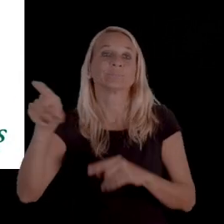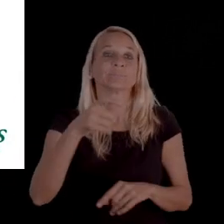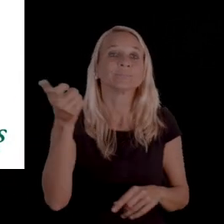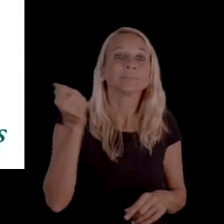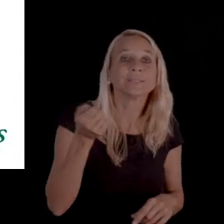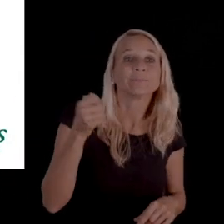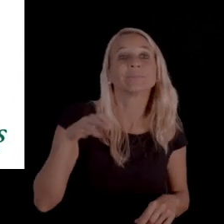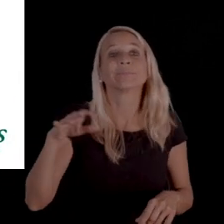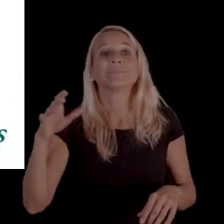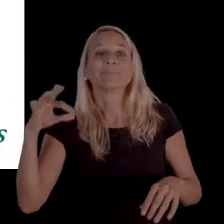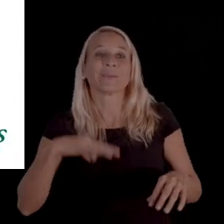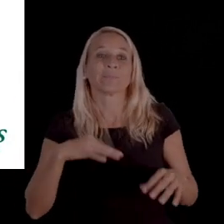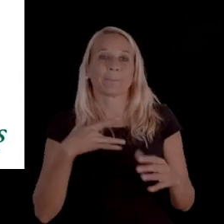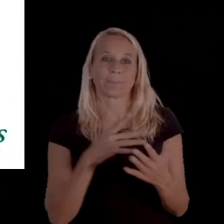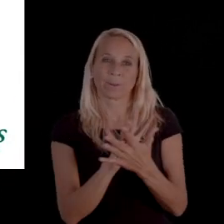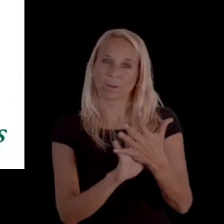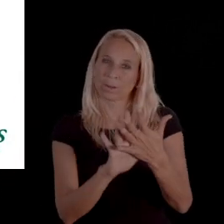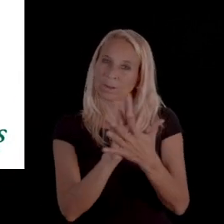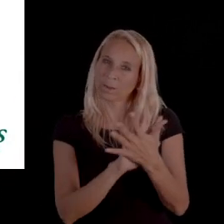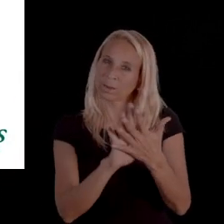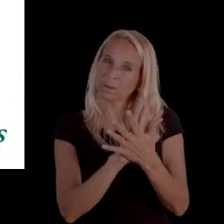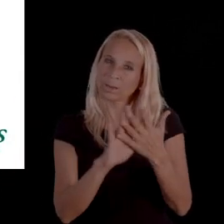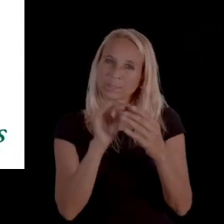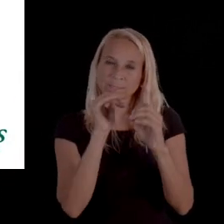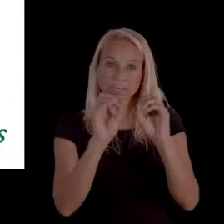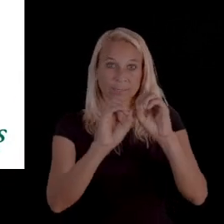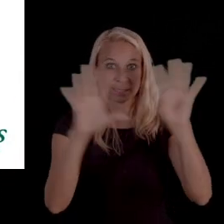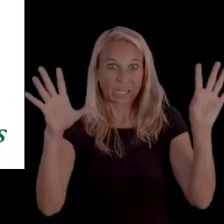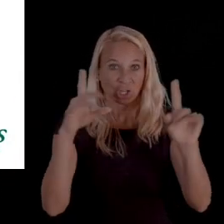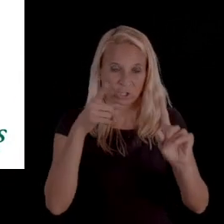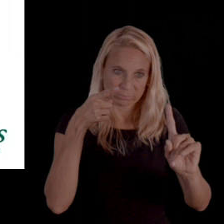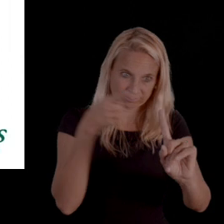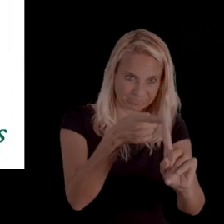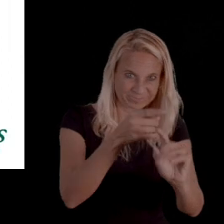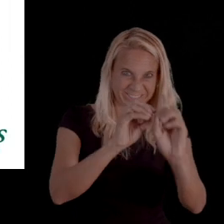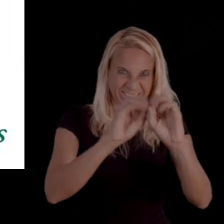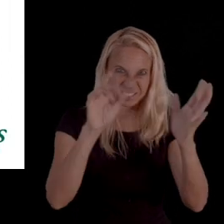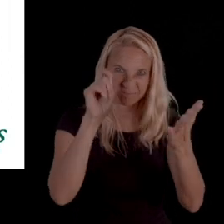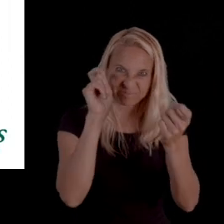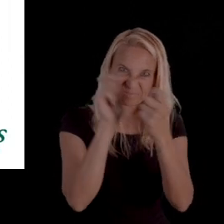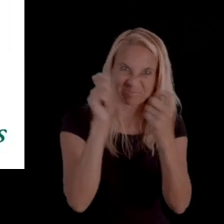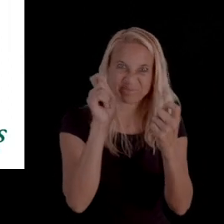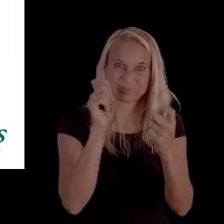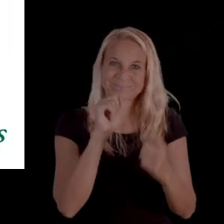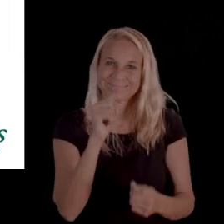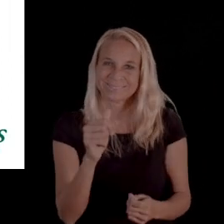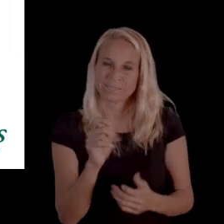can be vague or not specific enough to the individual or the beneficiary.